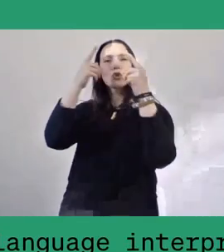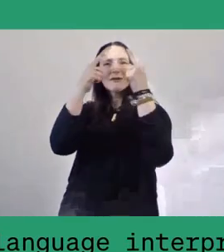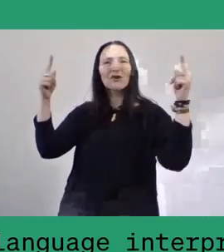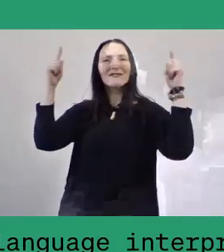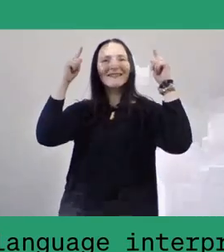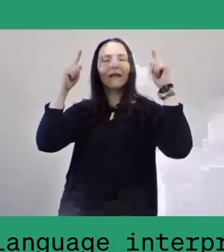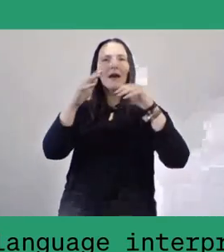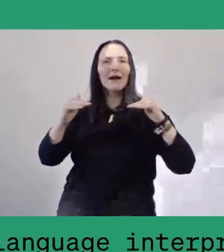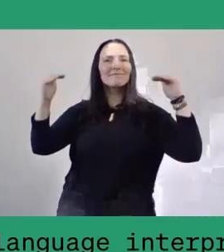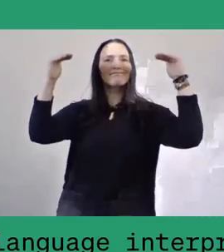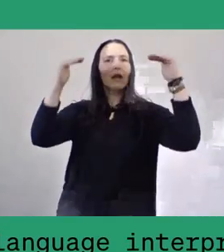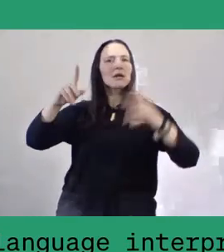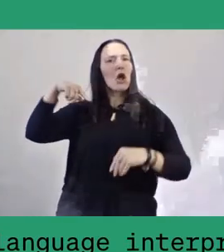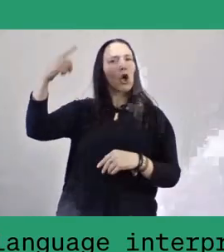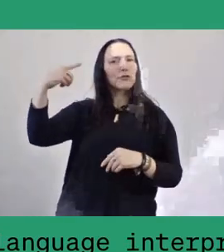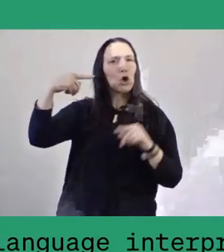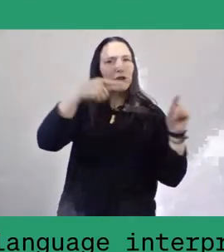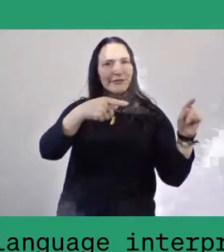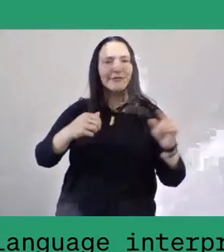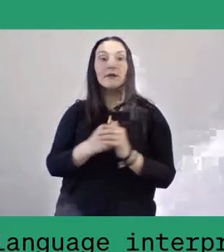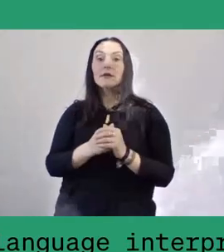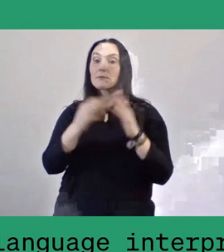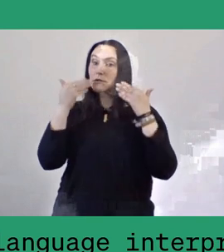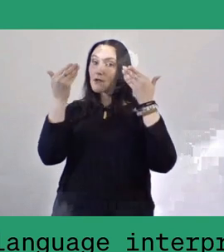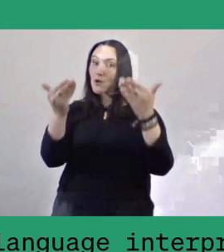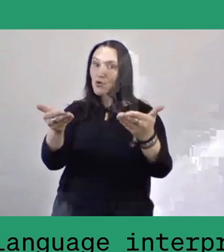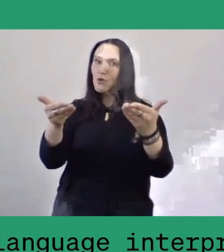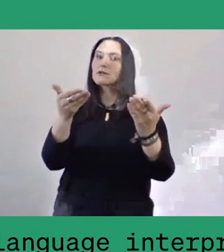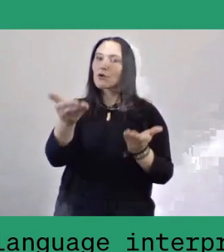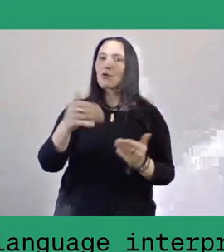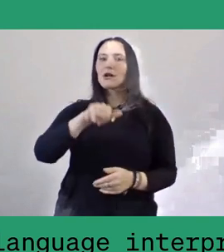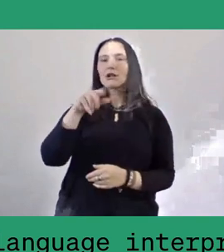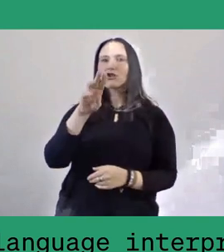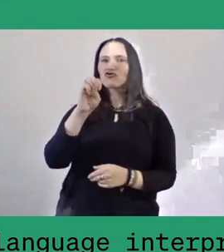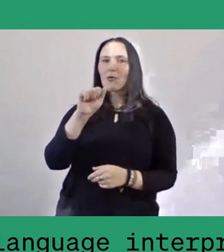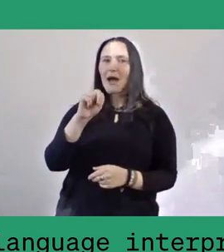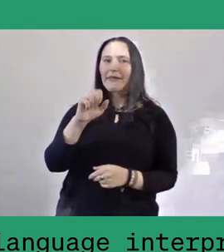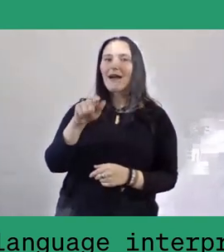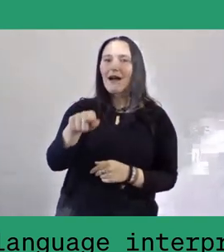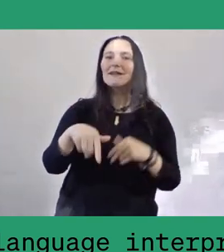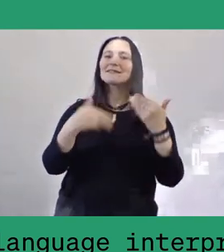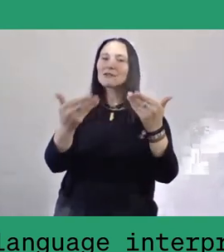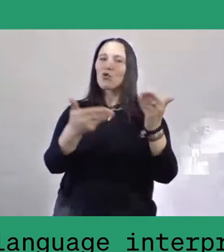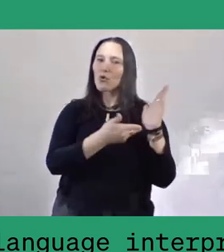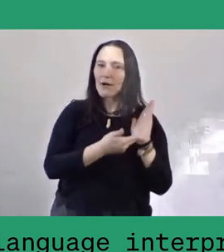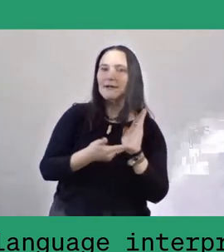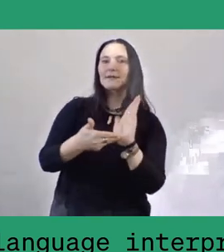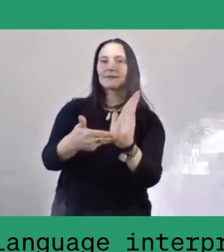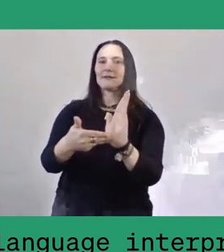Without further ado, I will give the word to Jumana who will introduce cultural Local Anchors, Melani Budianta and Armin Salassa.